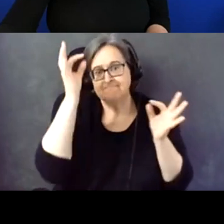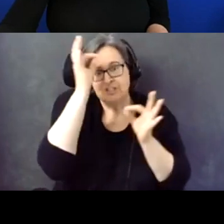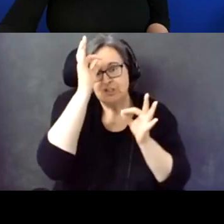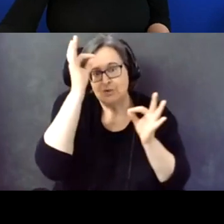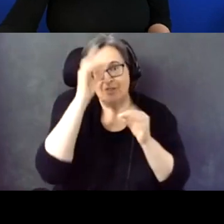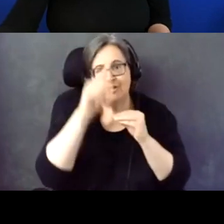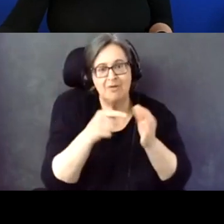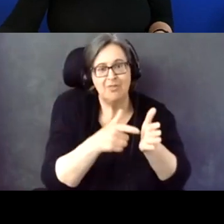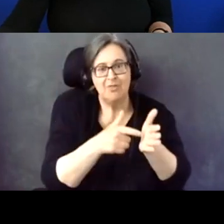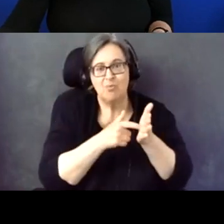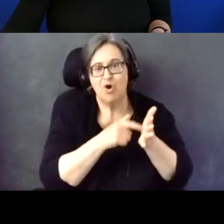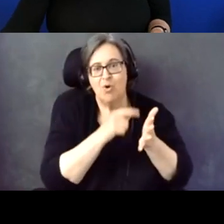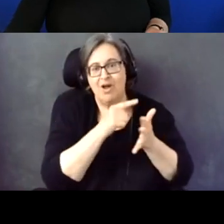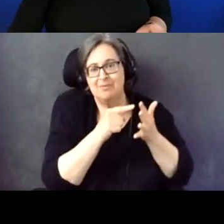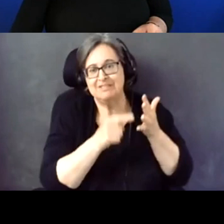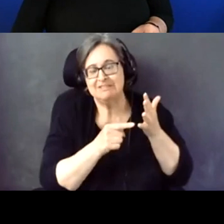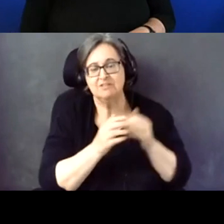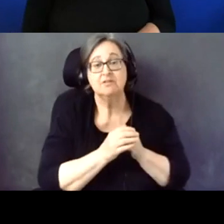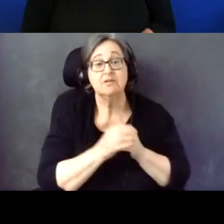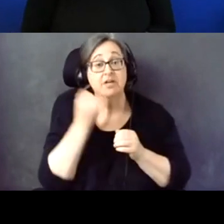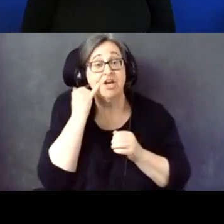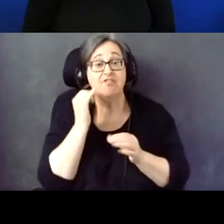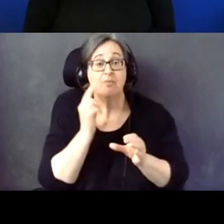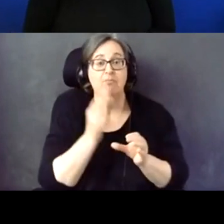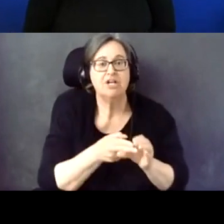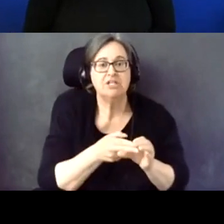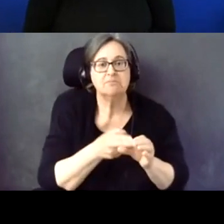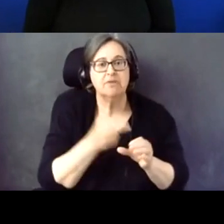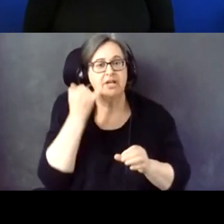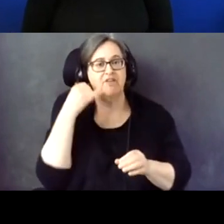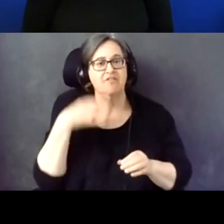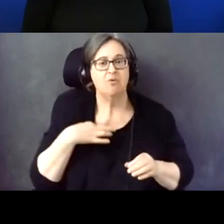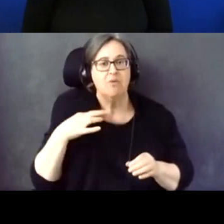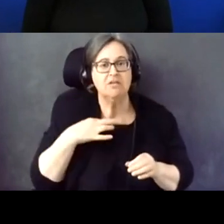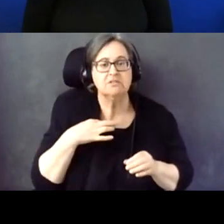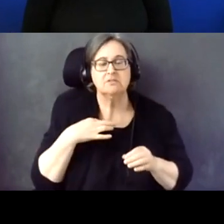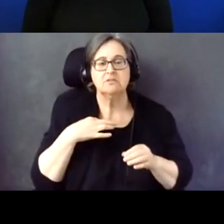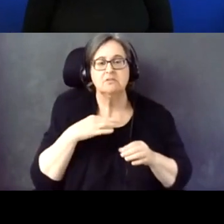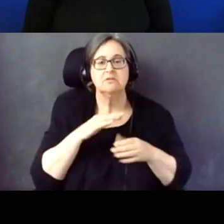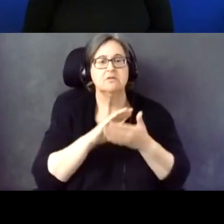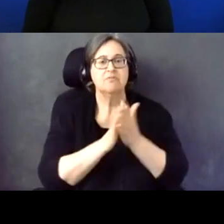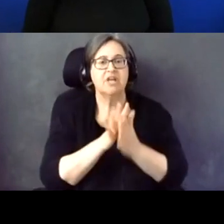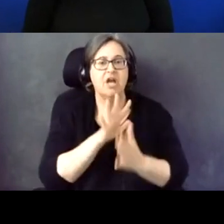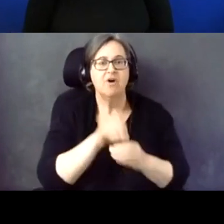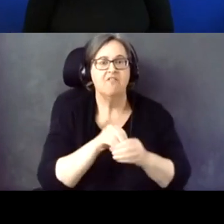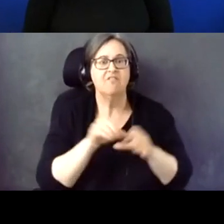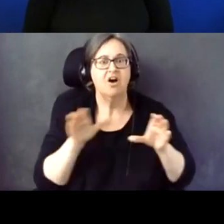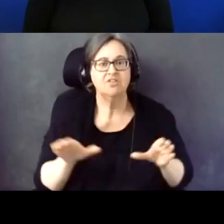And so by participating by volunteering, and by getting involved, you can help assist given